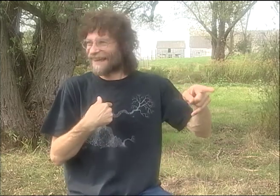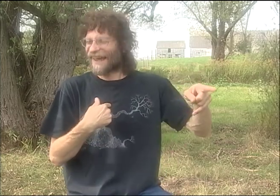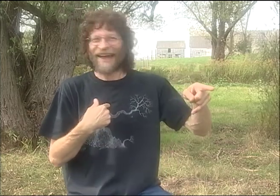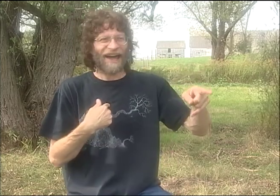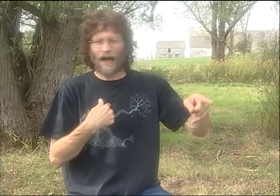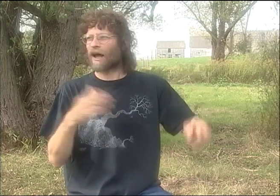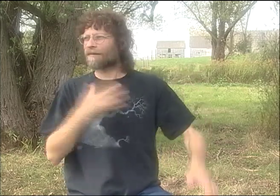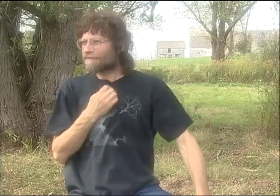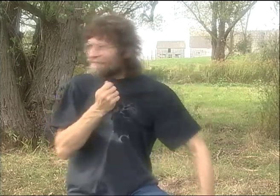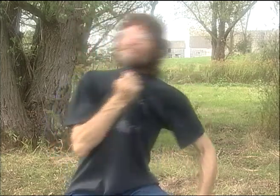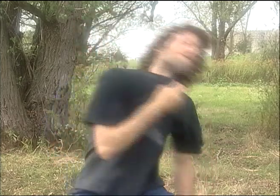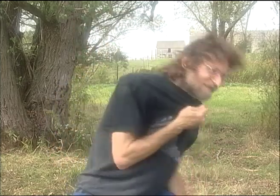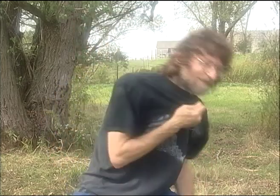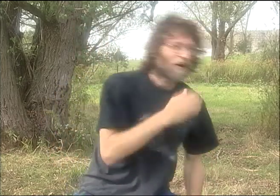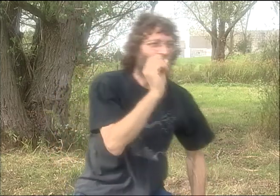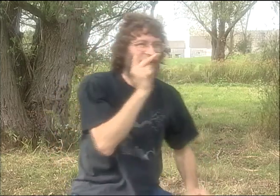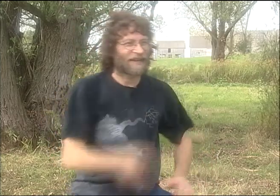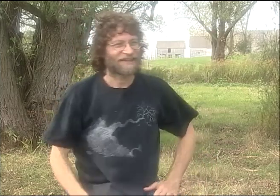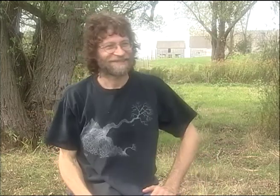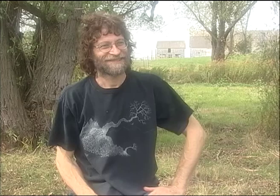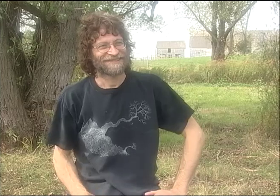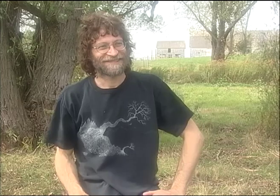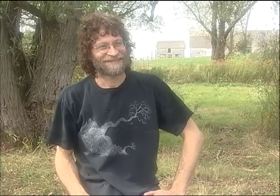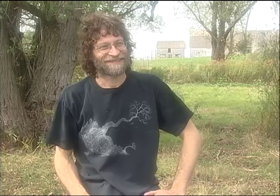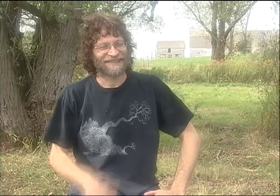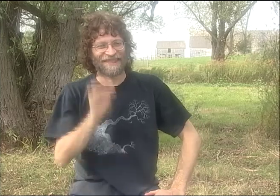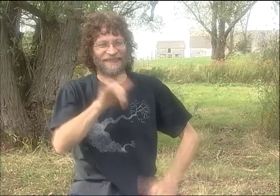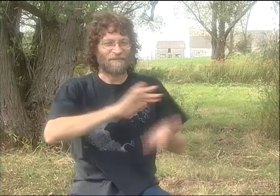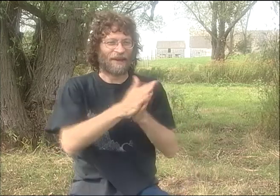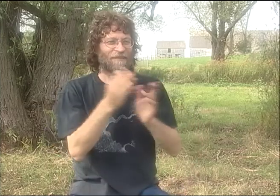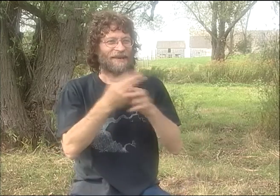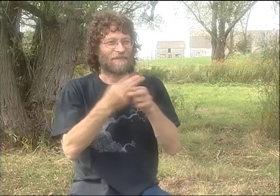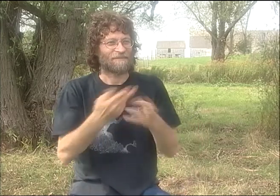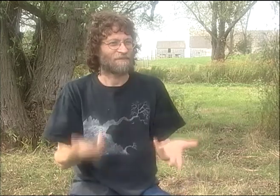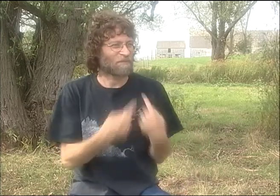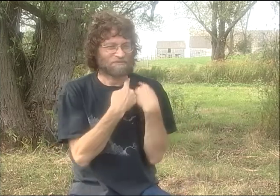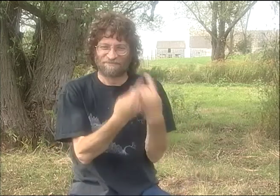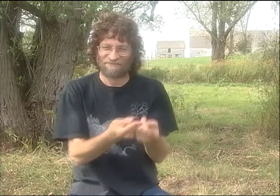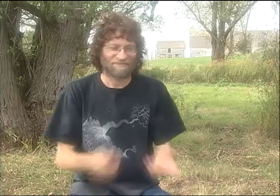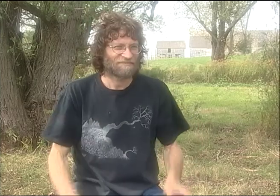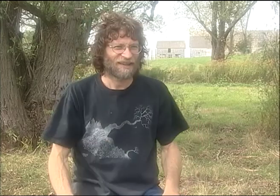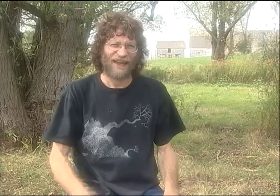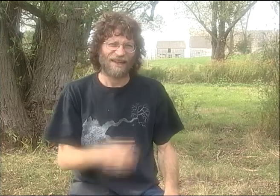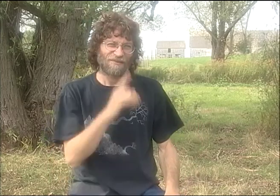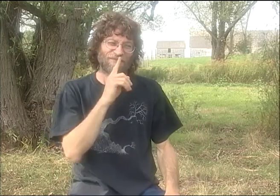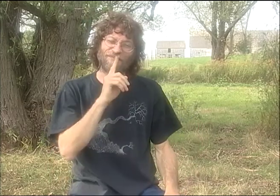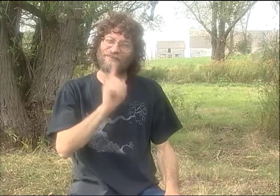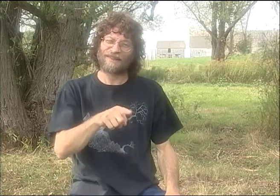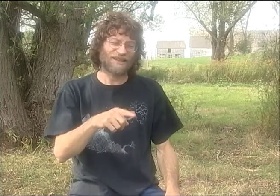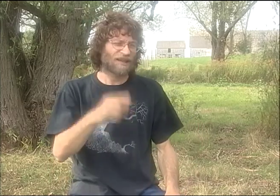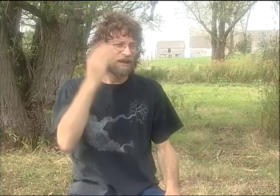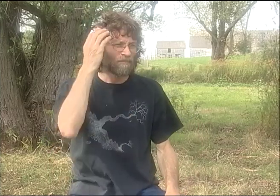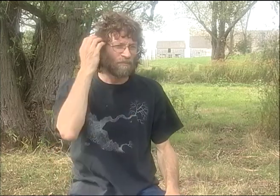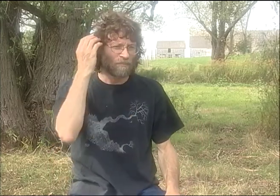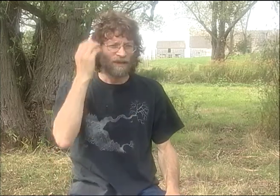HE WAS CRAZY ABOUT IT. I'M SO BAD WITH NAMES, I'M LIKE, "I DON'T KNOW. SURE, I GUESS." BUT PETER FELL MADLY IN LOVE WITH IT